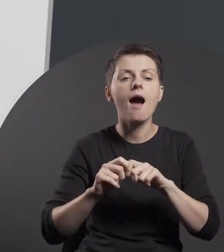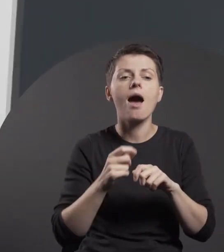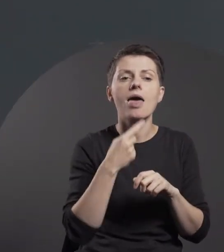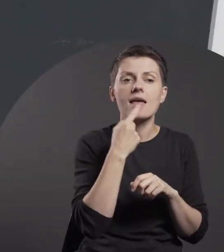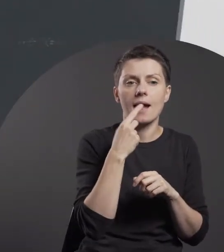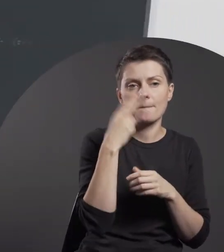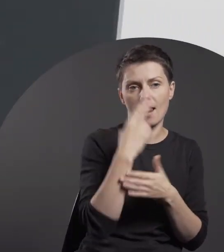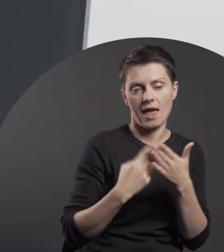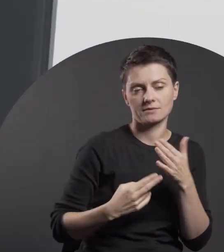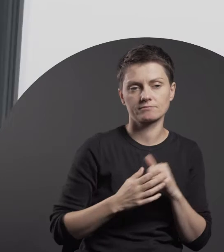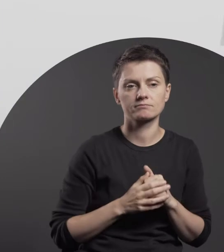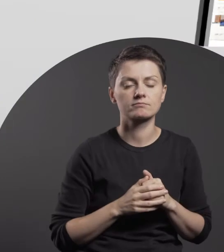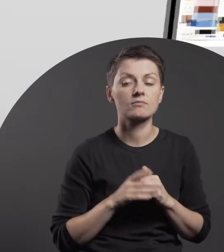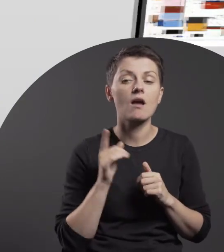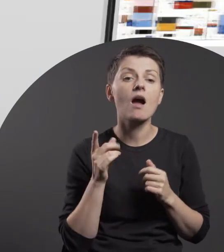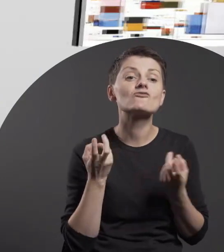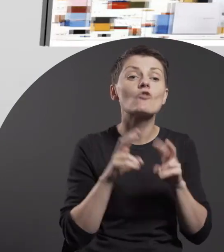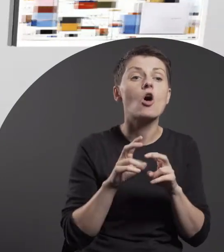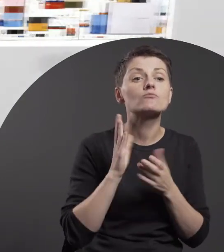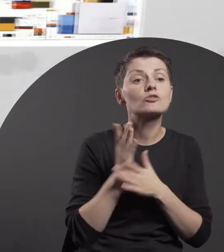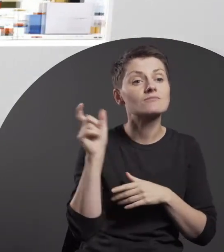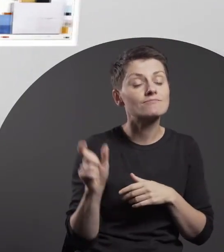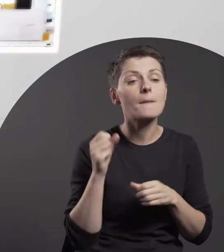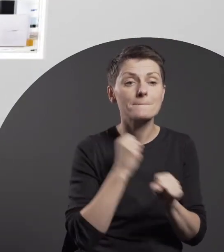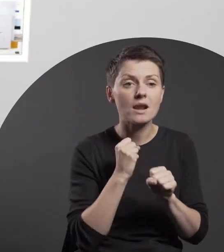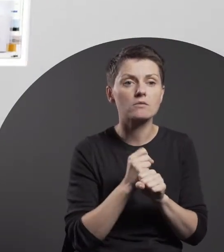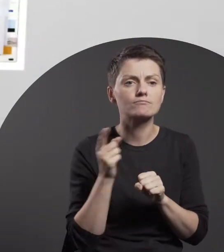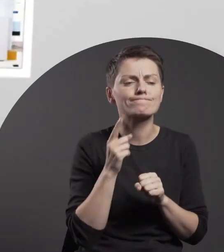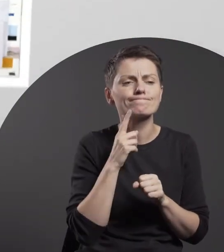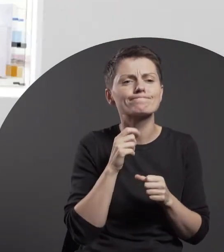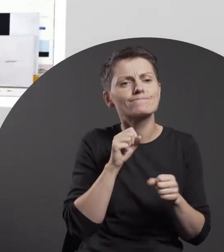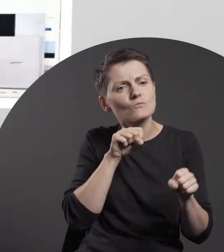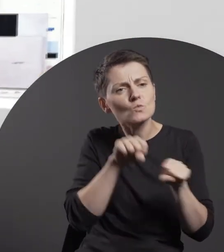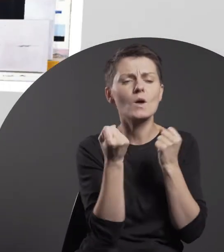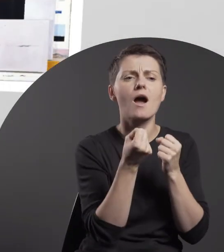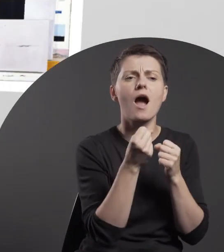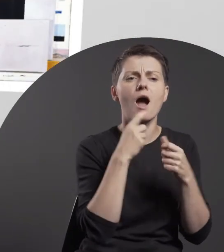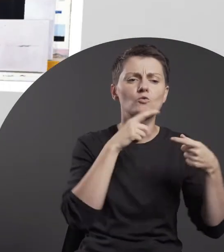The work he produces disrupts the structure and cohesion of the traditionally understood painting,